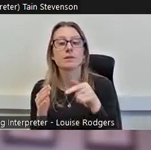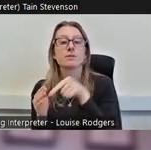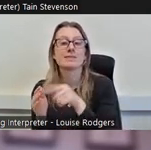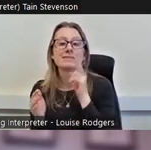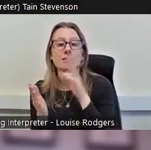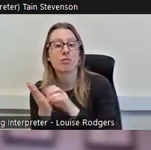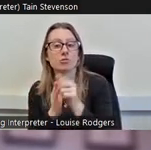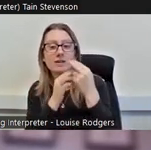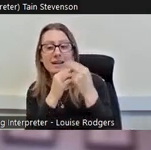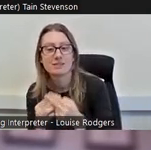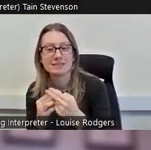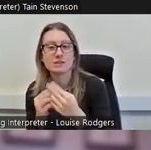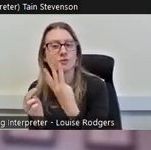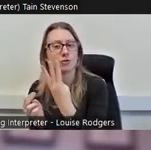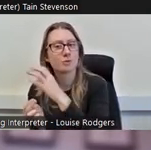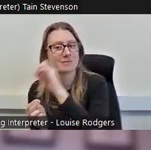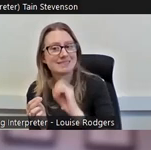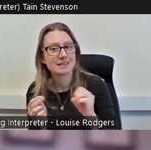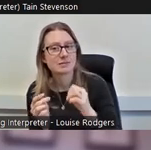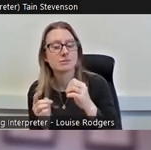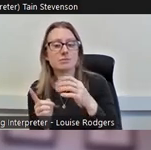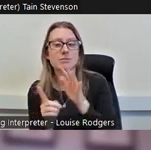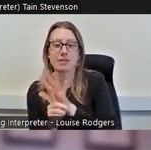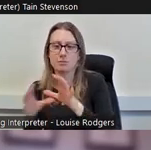in Scotland, so again it's a slight difference, but it's a positive difference.